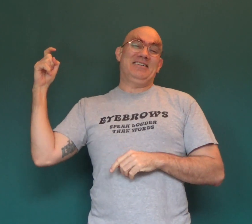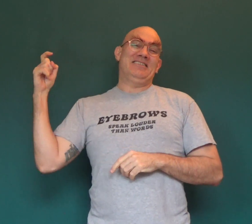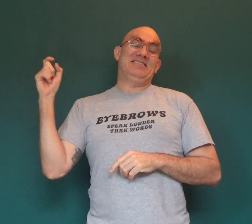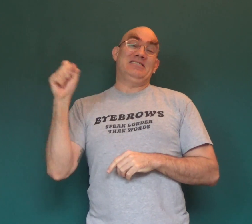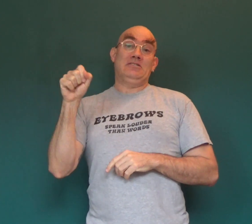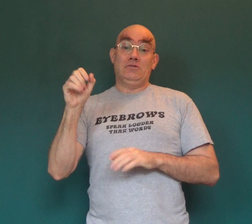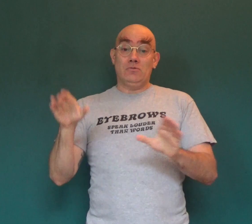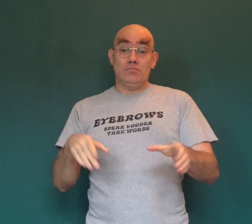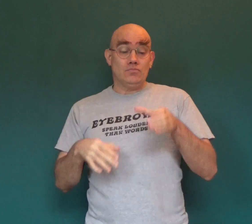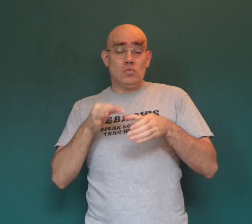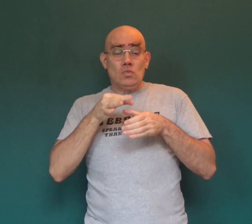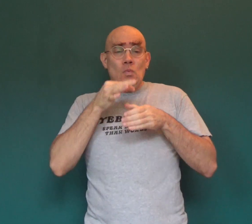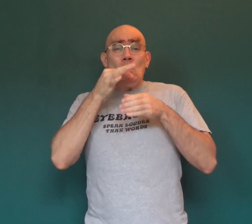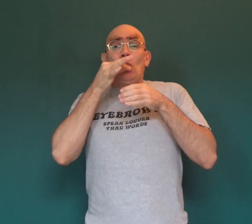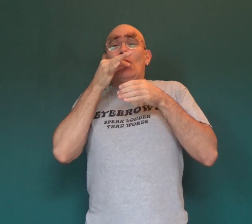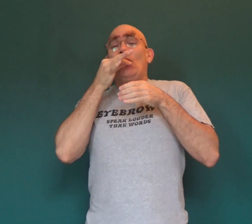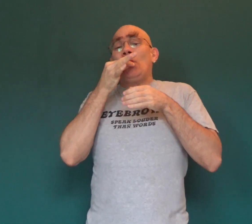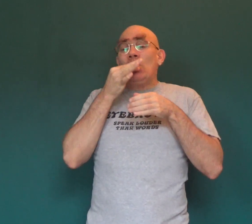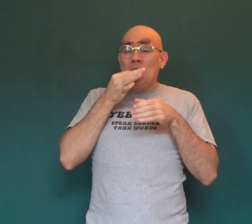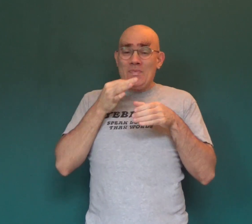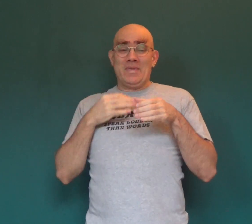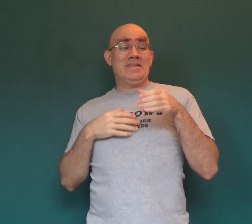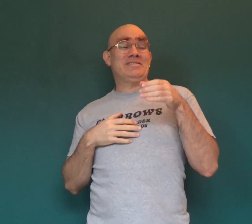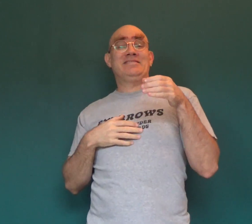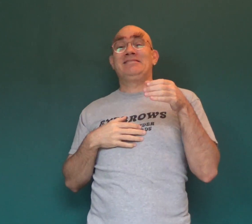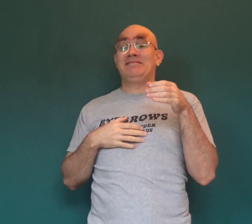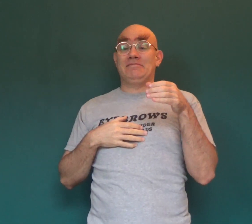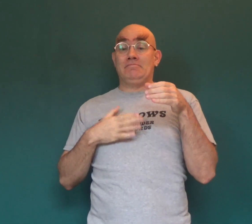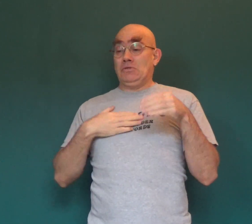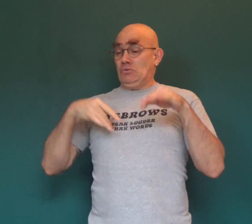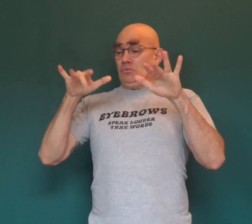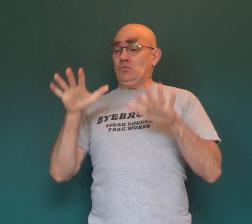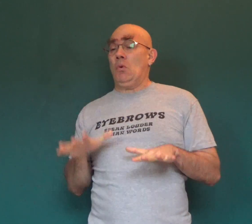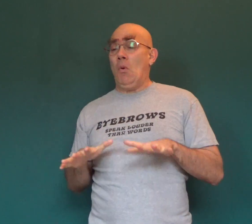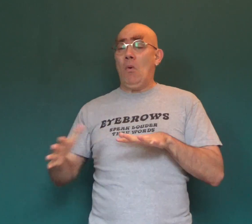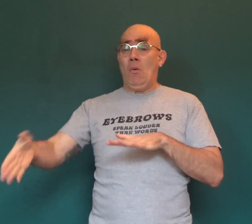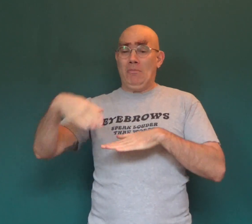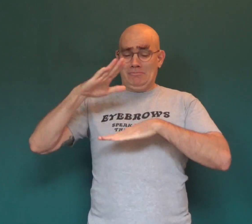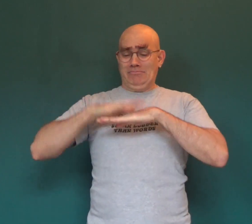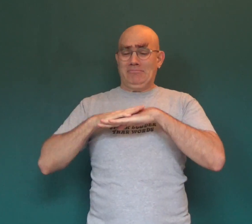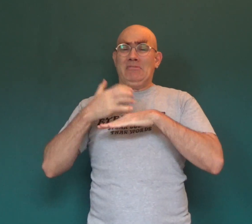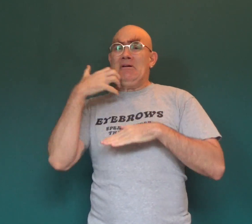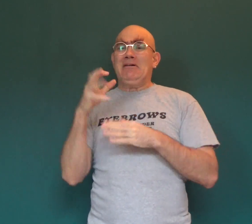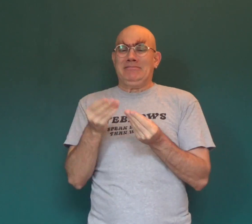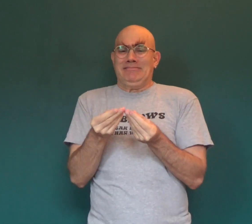A drink in my hand, my snow up against the burning sand